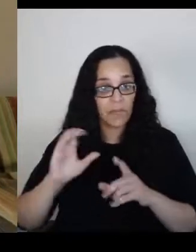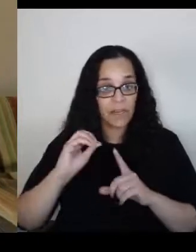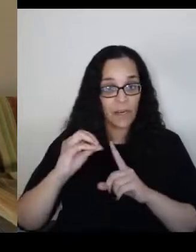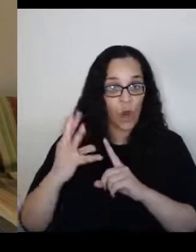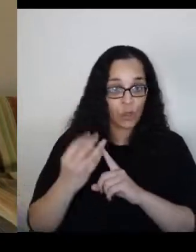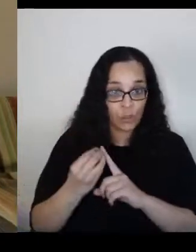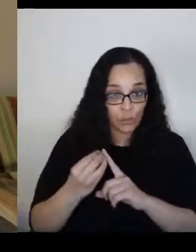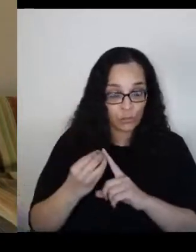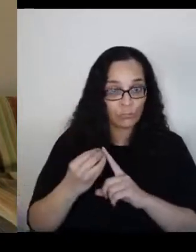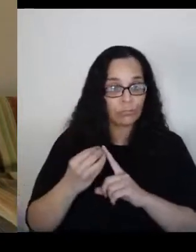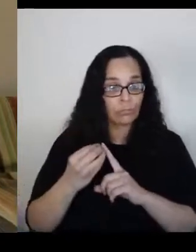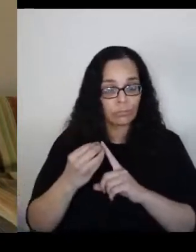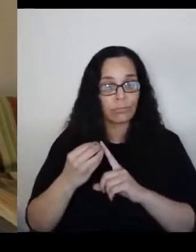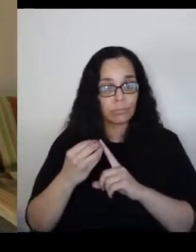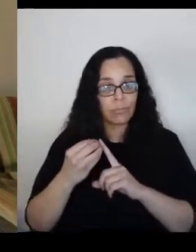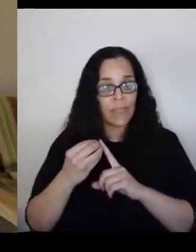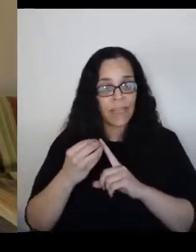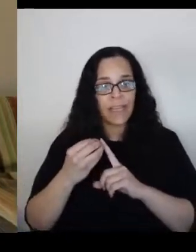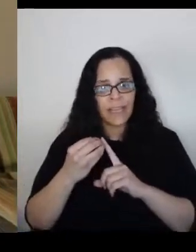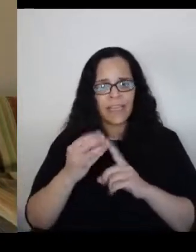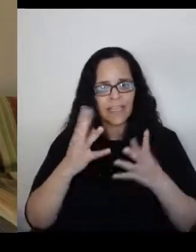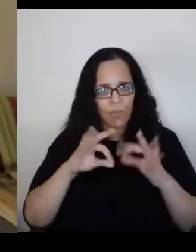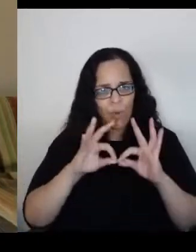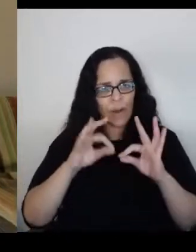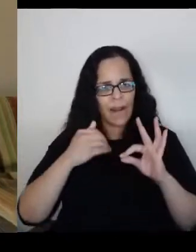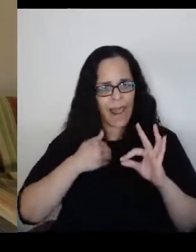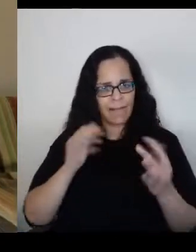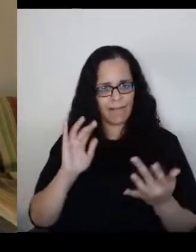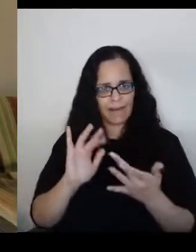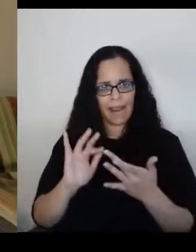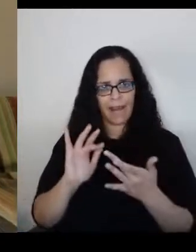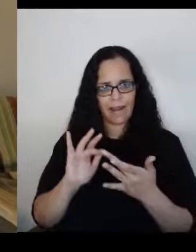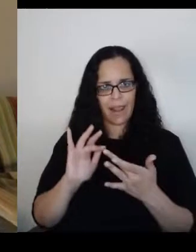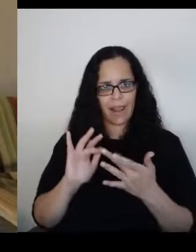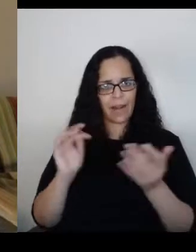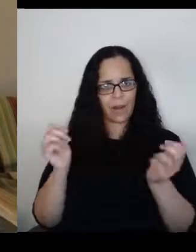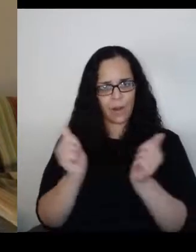There has to be contact among different groups of people.